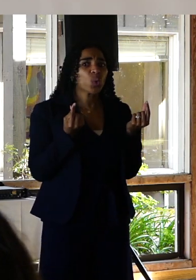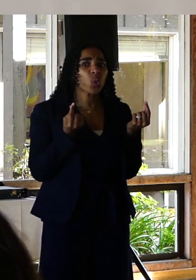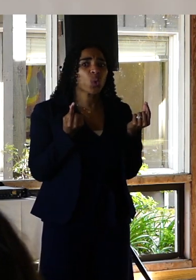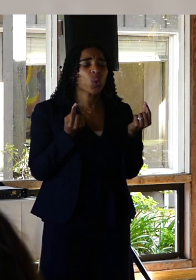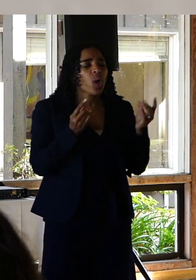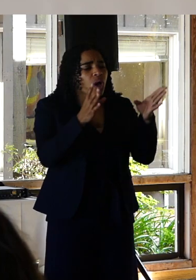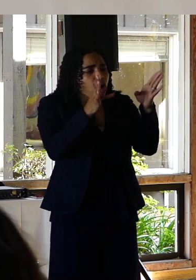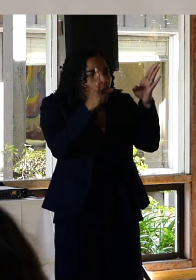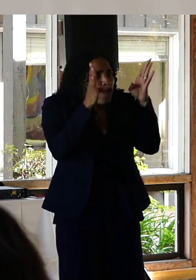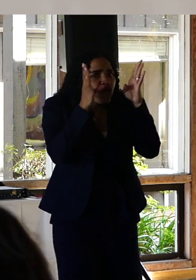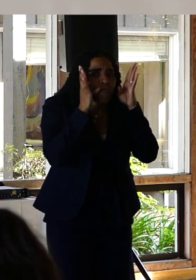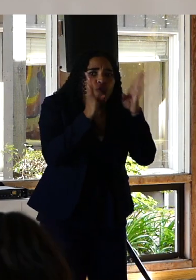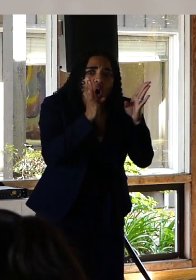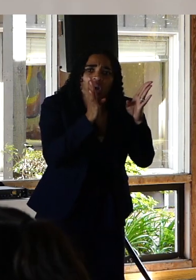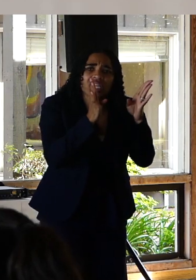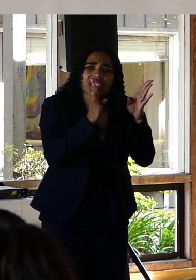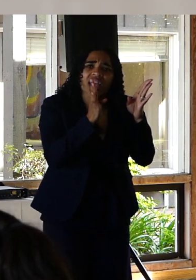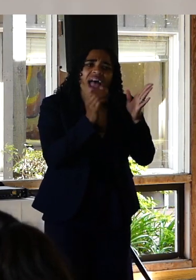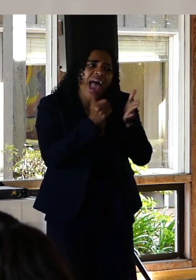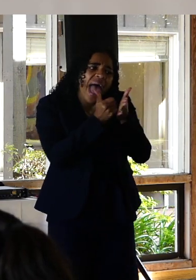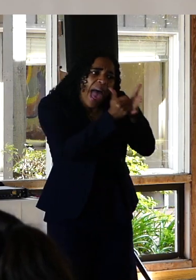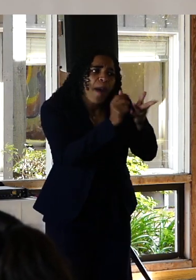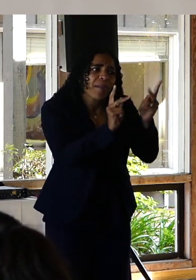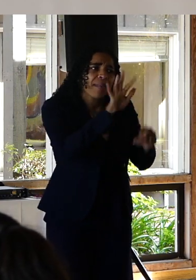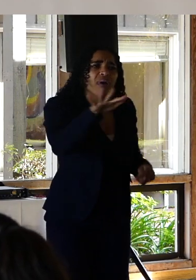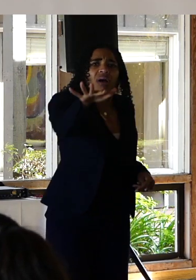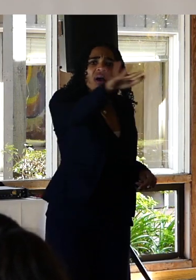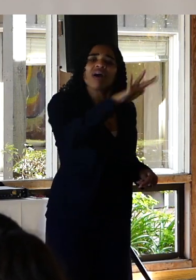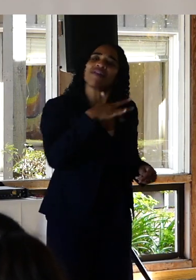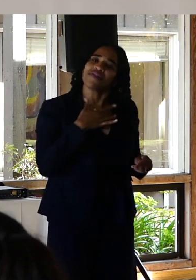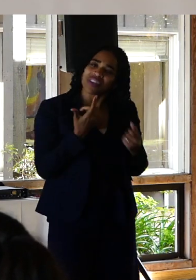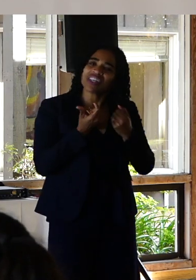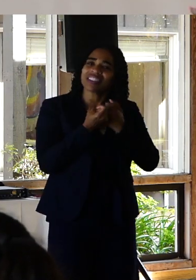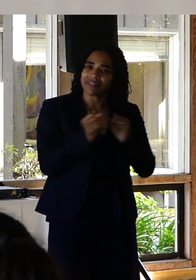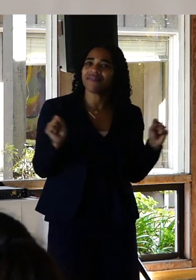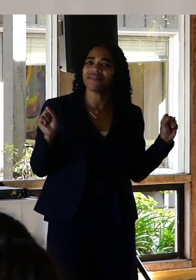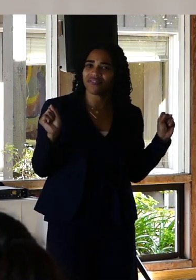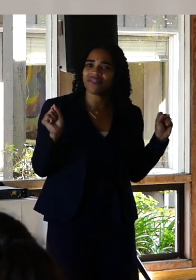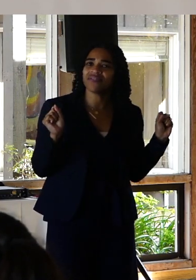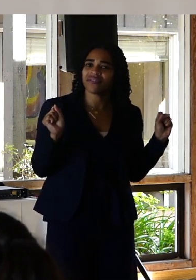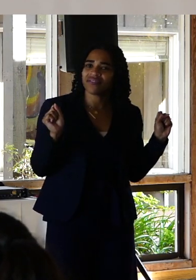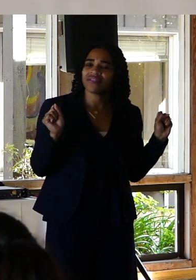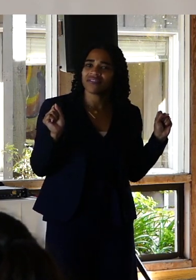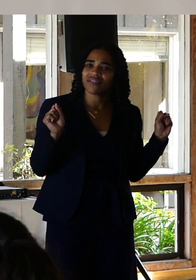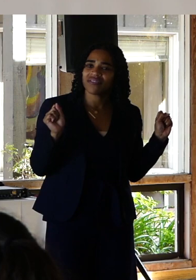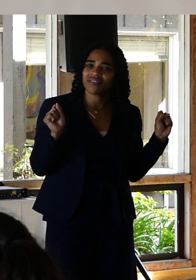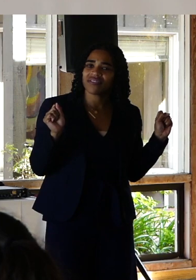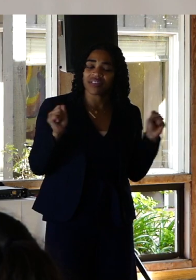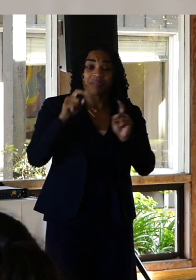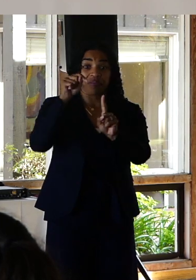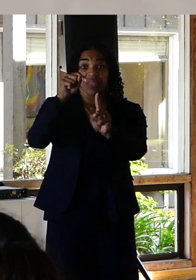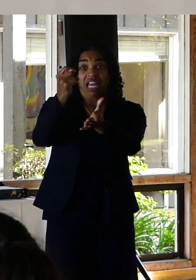on becoming a safe space for the people around us. My therapist who said